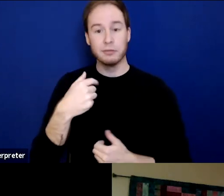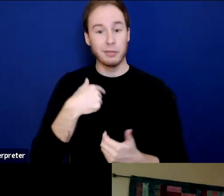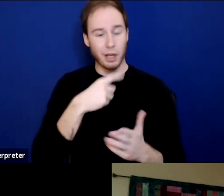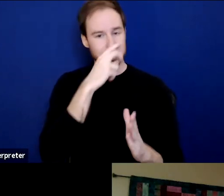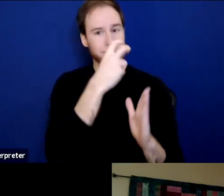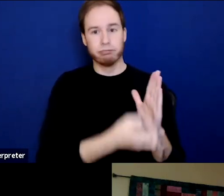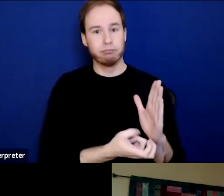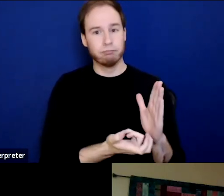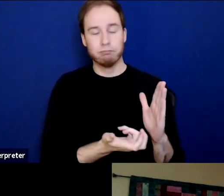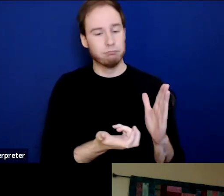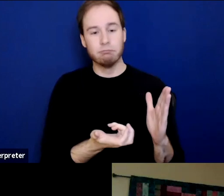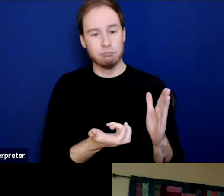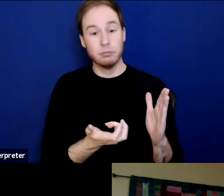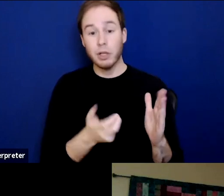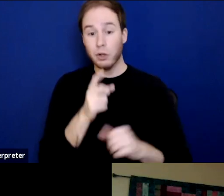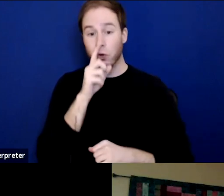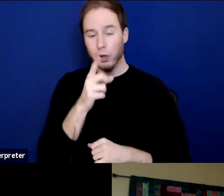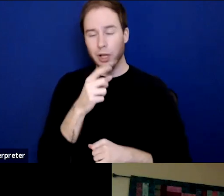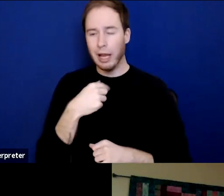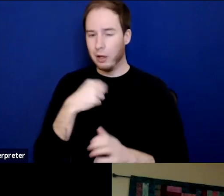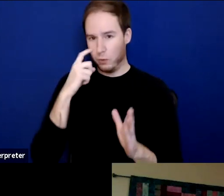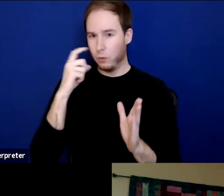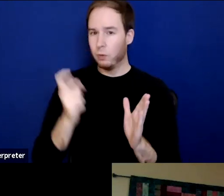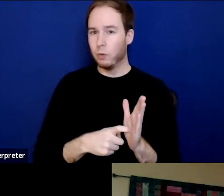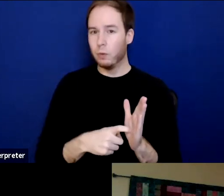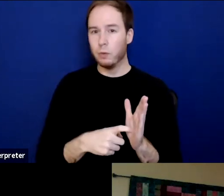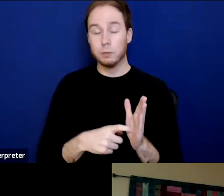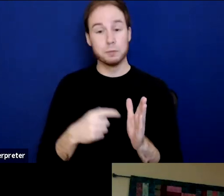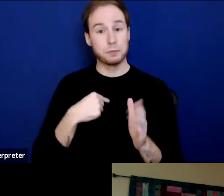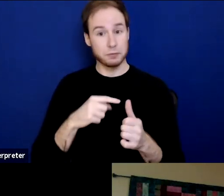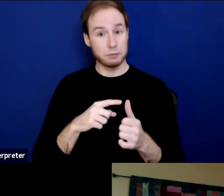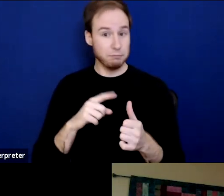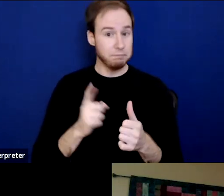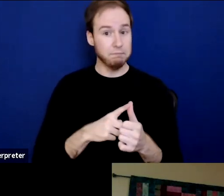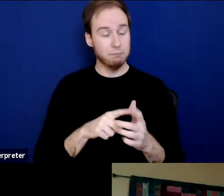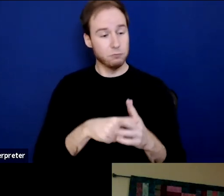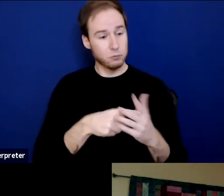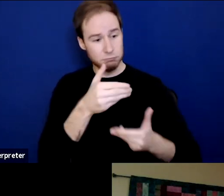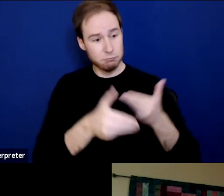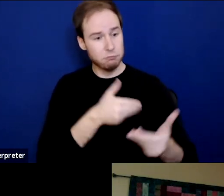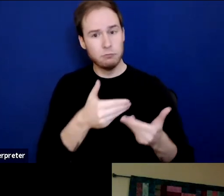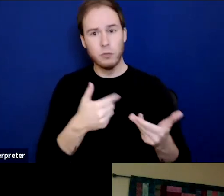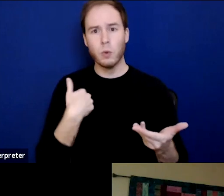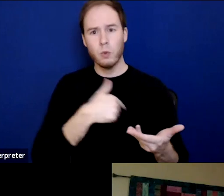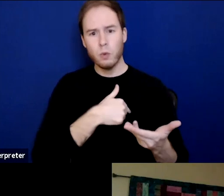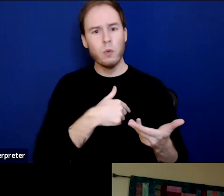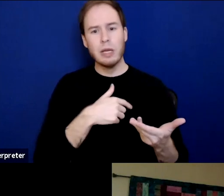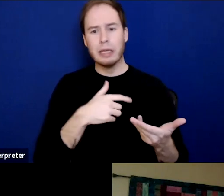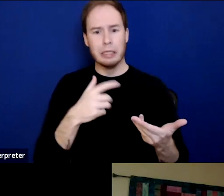But one of the things that was really clear to me is that when I first started working in homelessness, we weren't doing a lot of flying by the seat of our pants